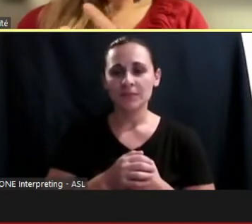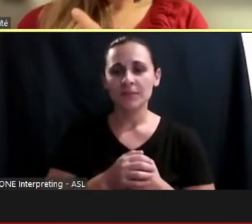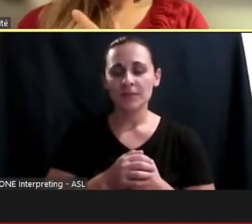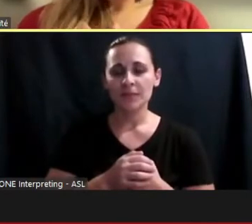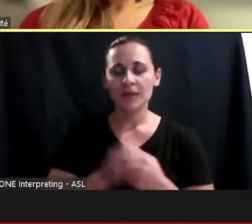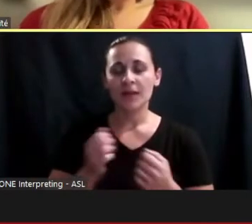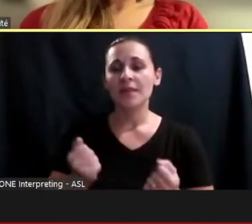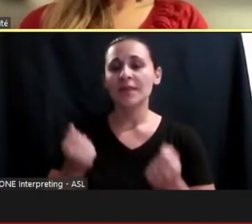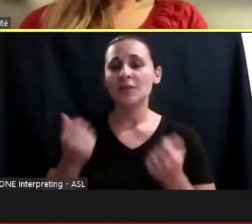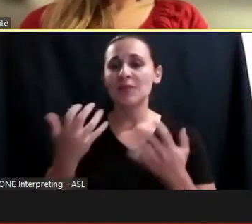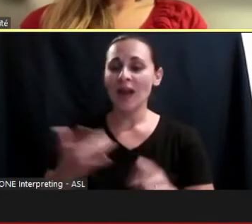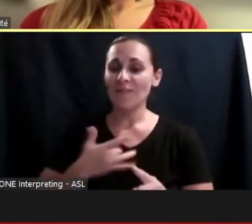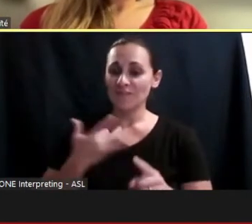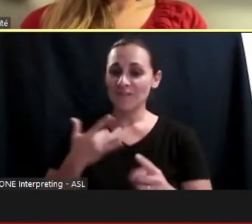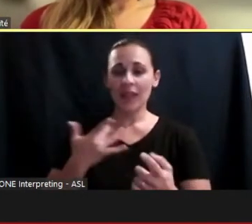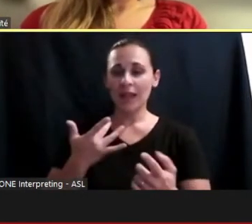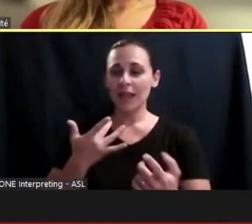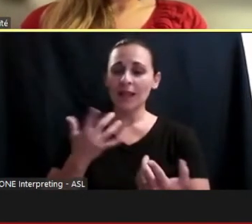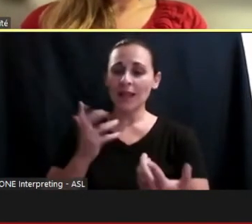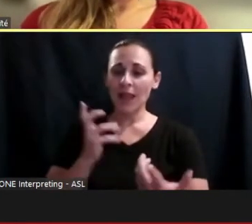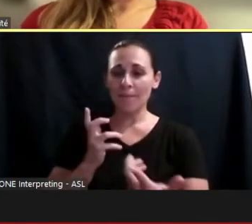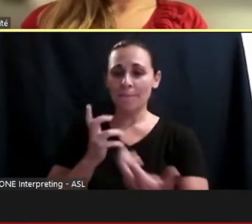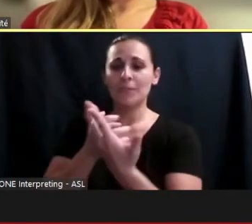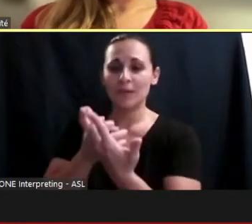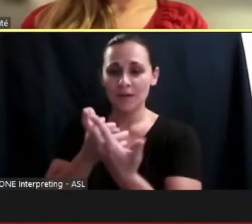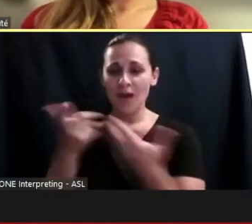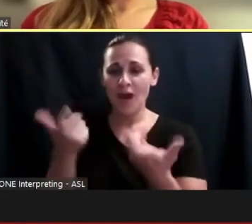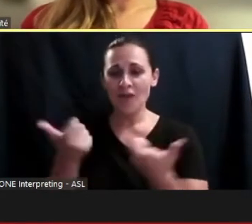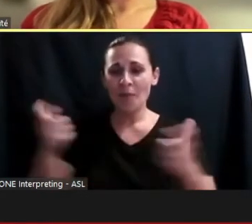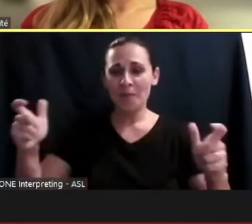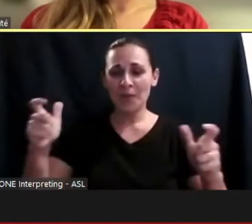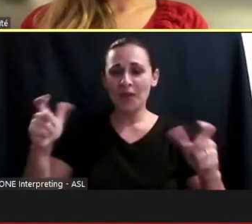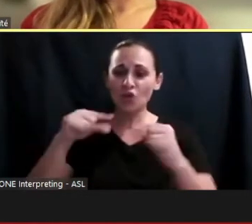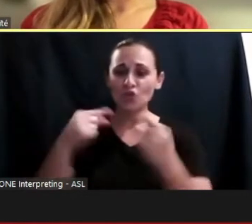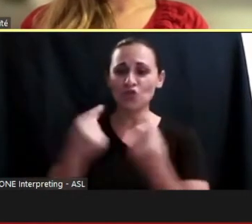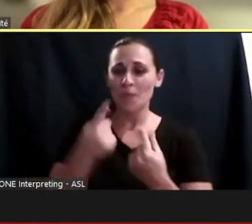of being part of a different group of people that understood exactly what you're going through.